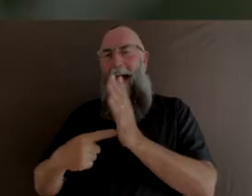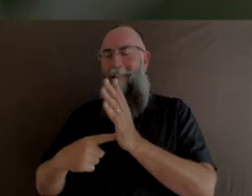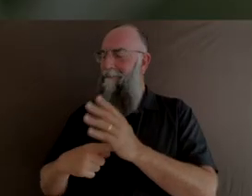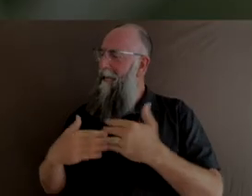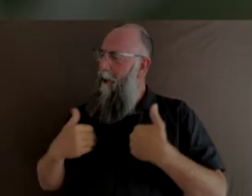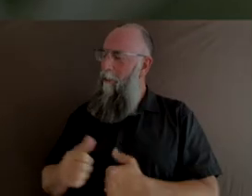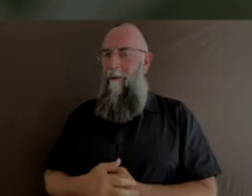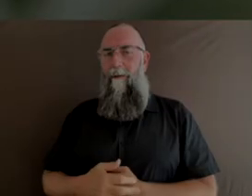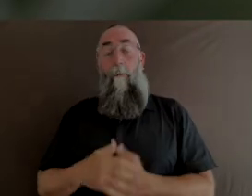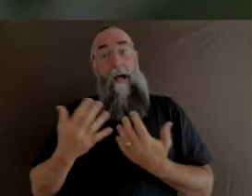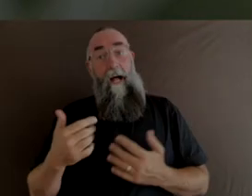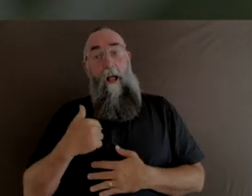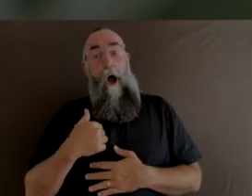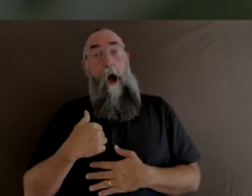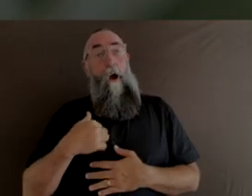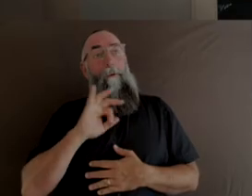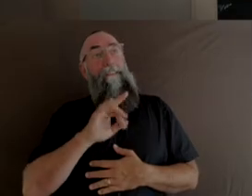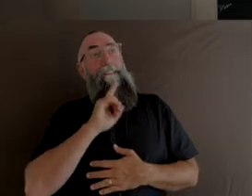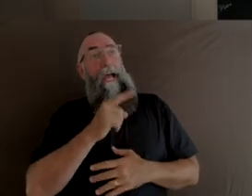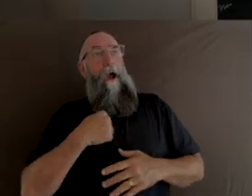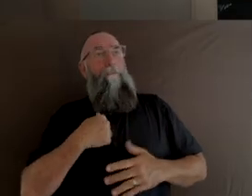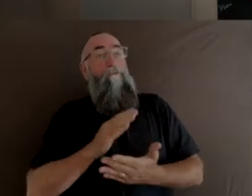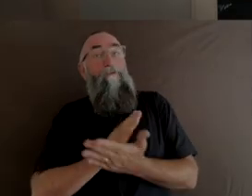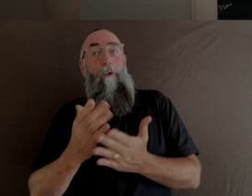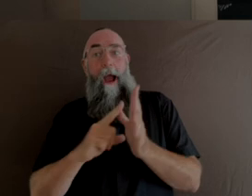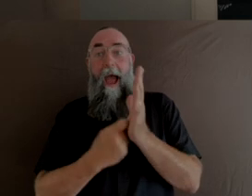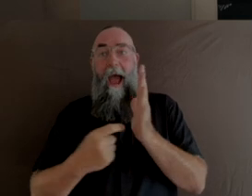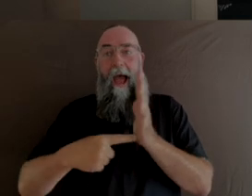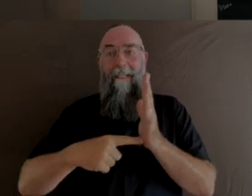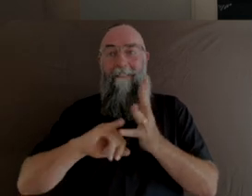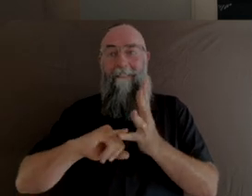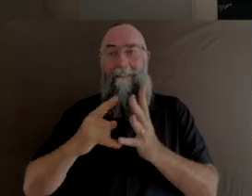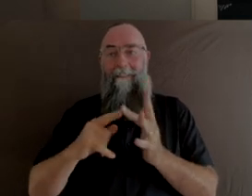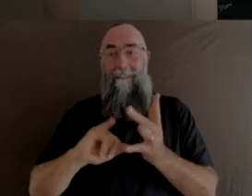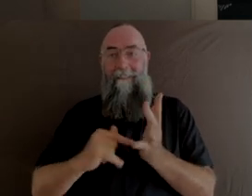I wouldn't call myself a conventional artist, but I am an indigenous midwife. So,